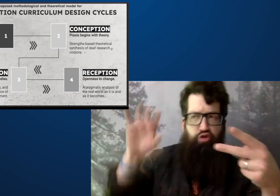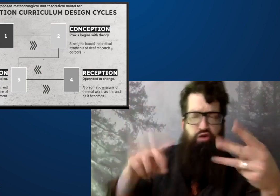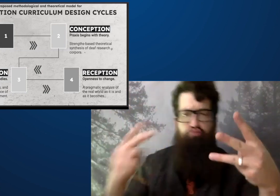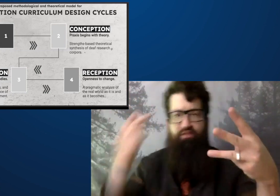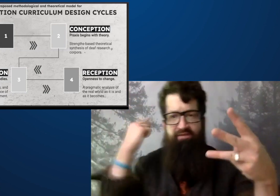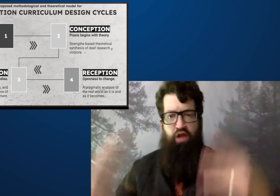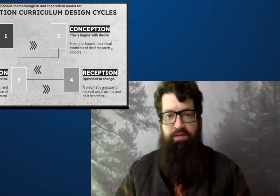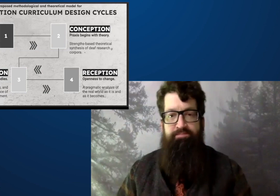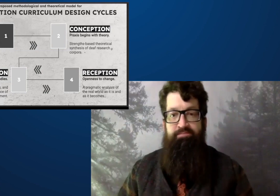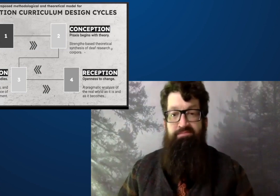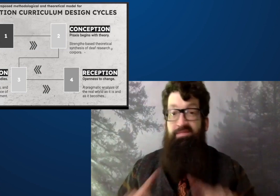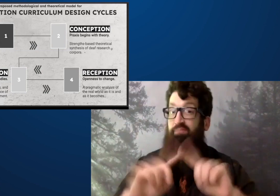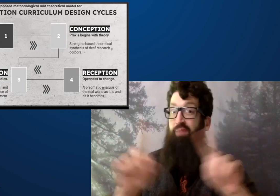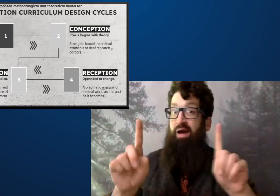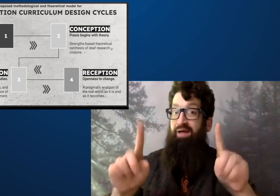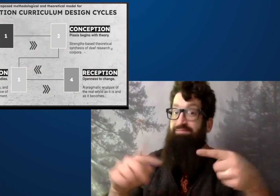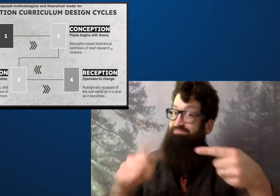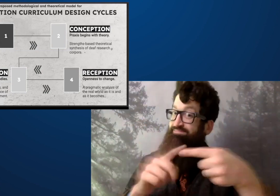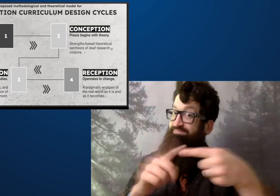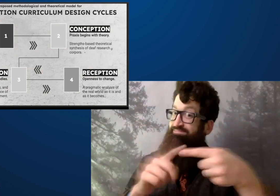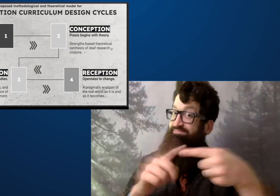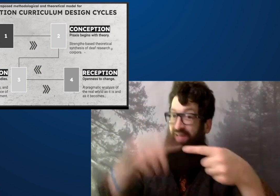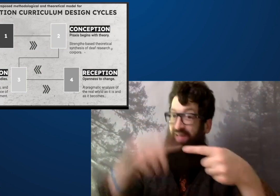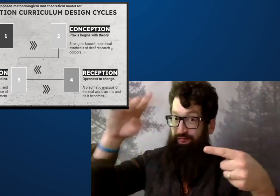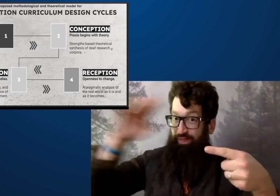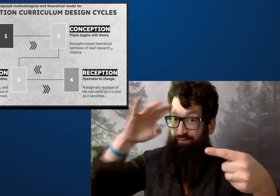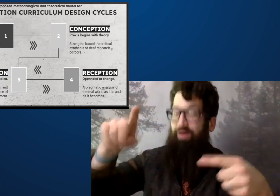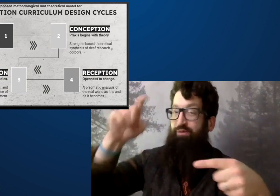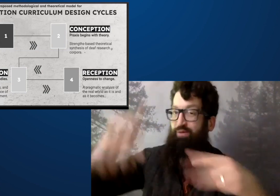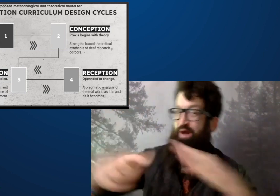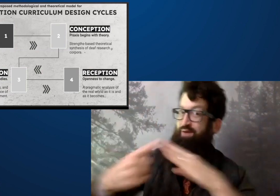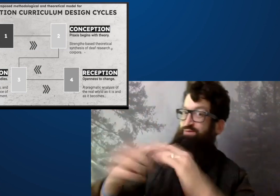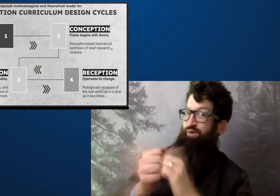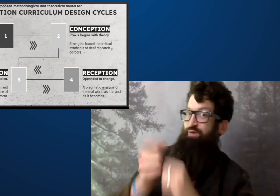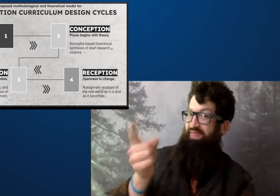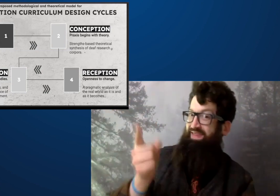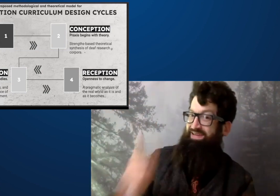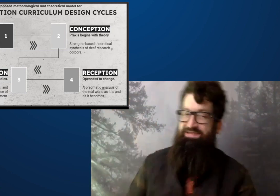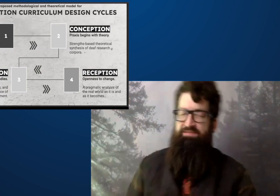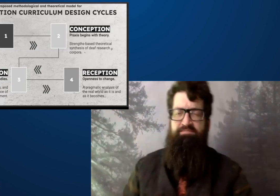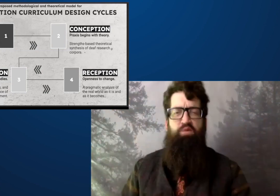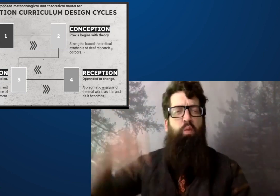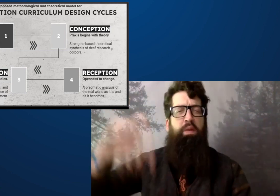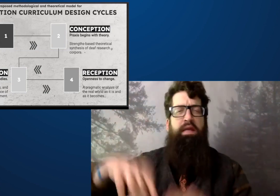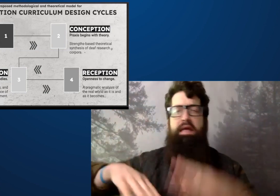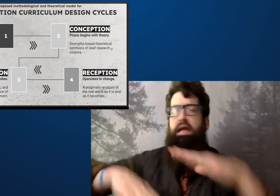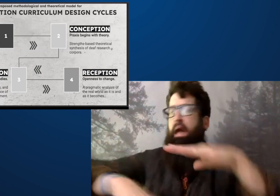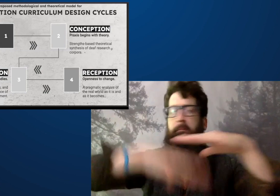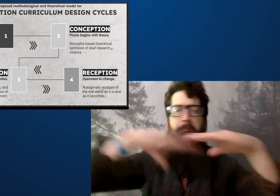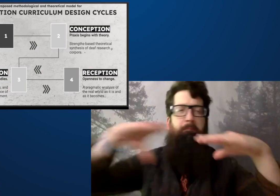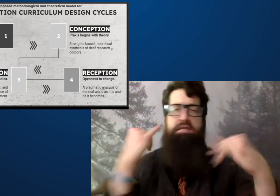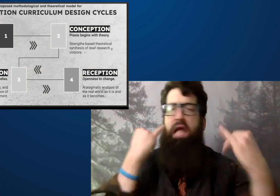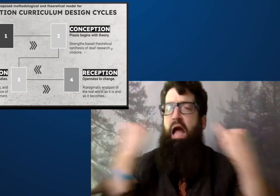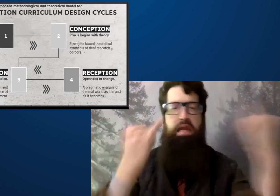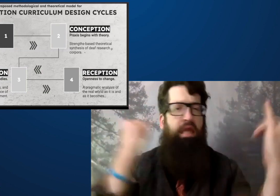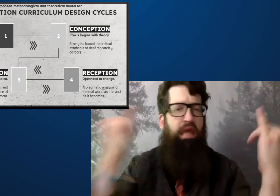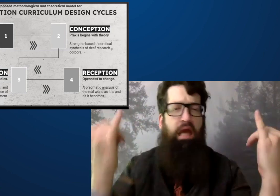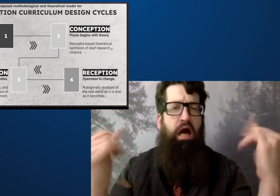so theory, action and reflection. But you have to start with the theory